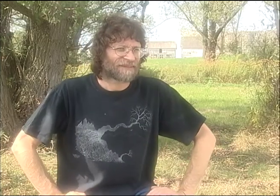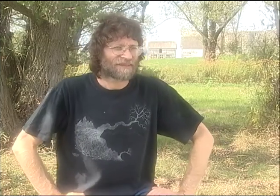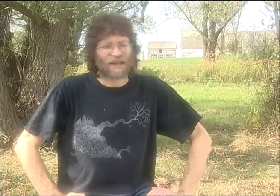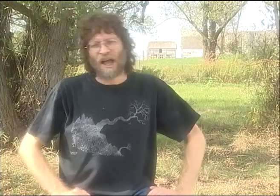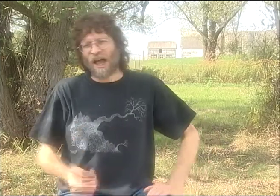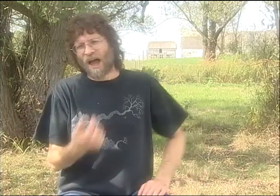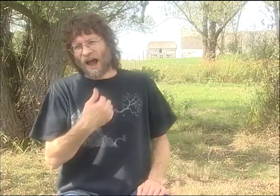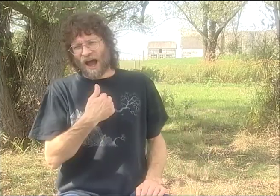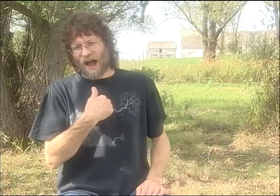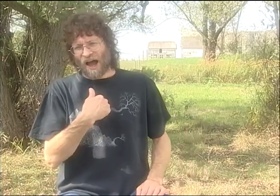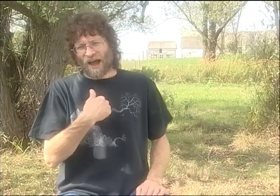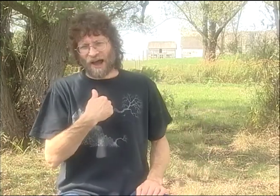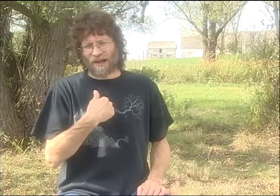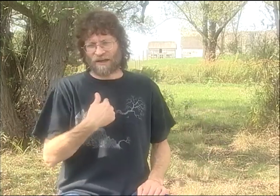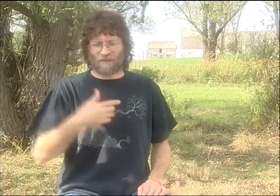SO THE GROUP WAS SHORT-LIVED.